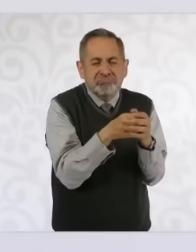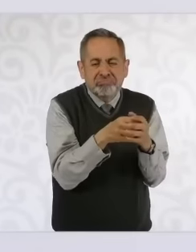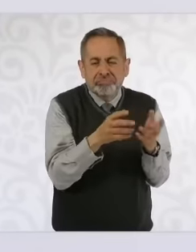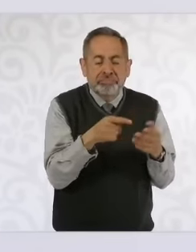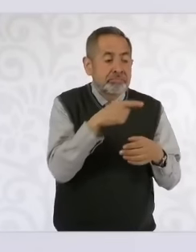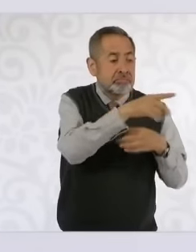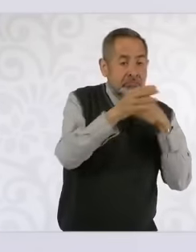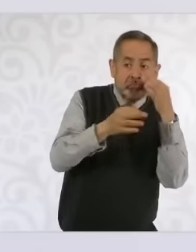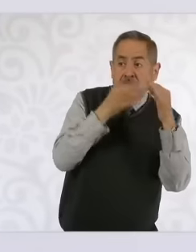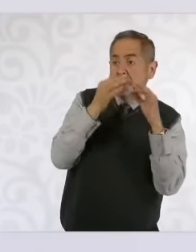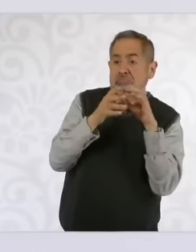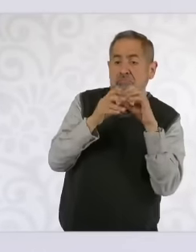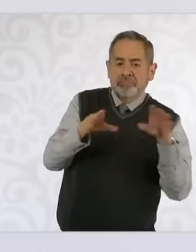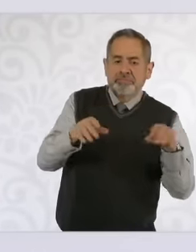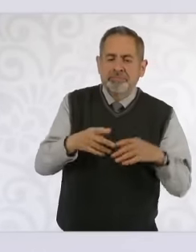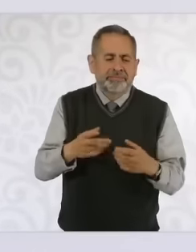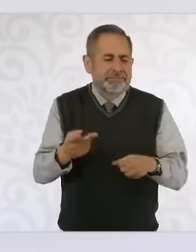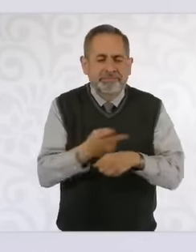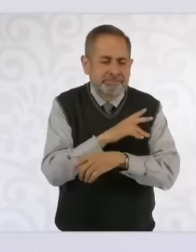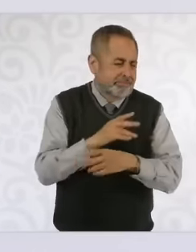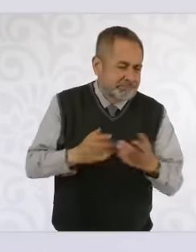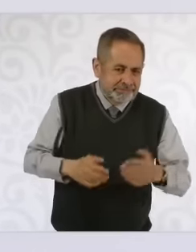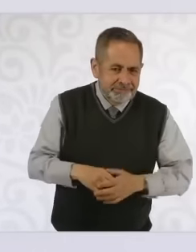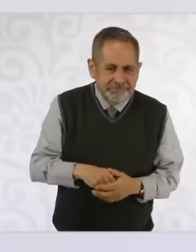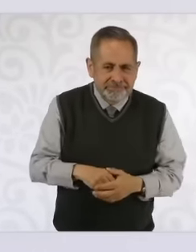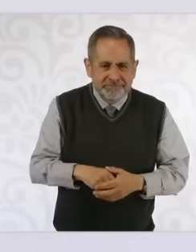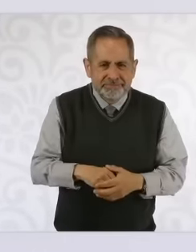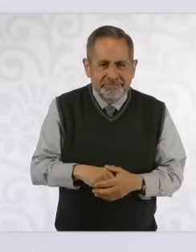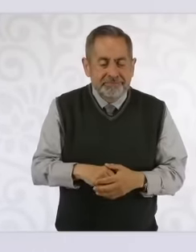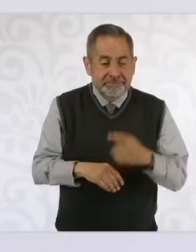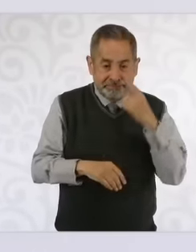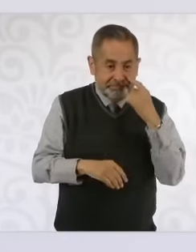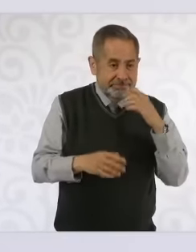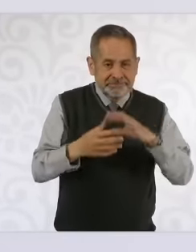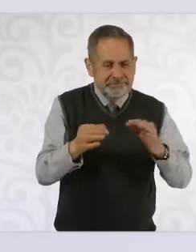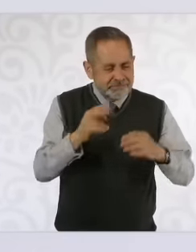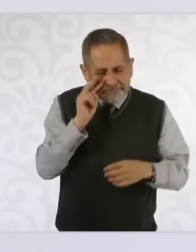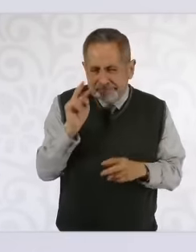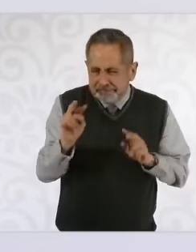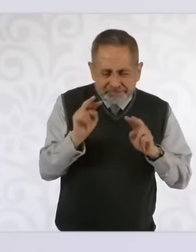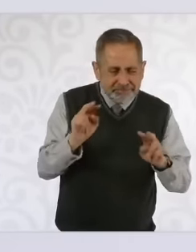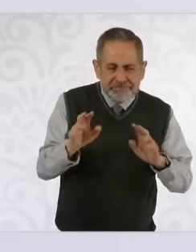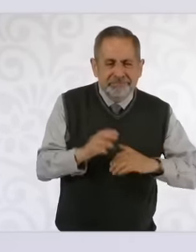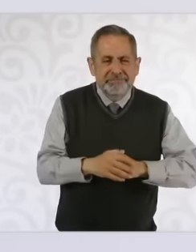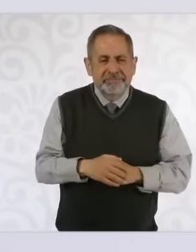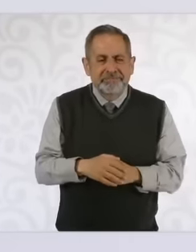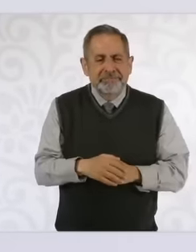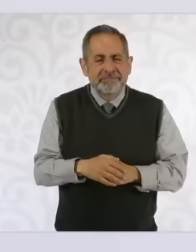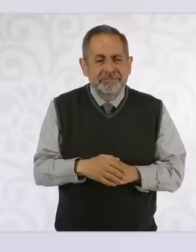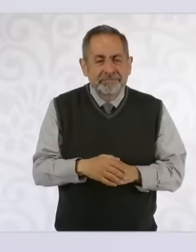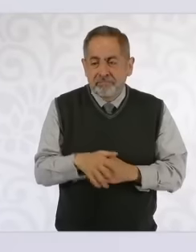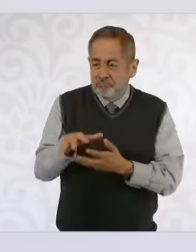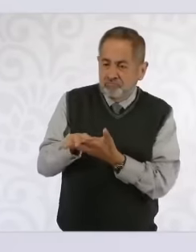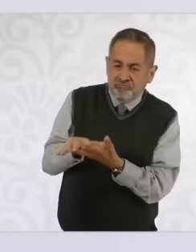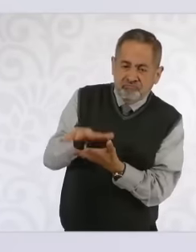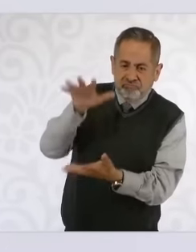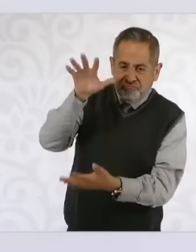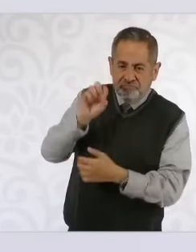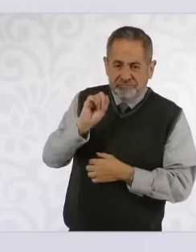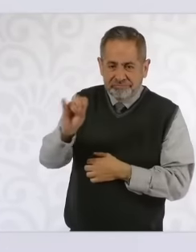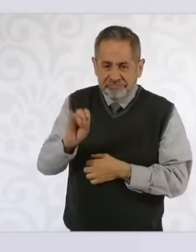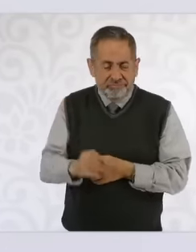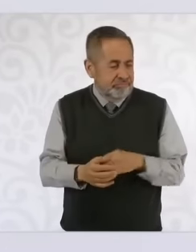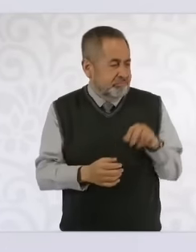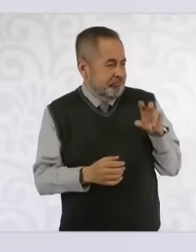is that when There is a when one sees those who are for and against a position